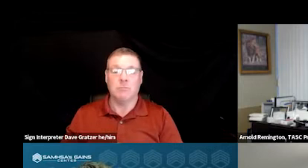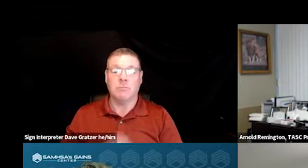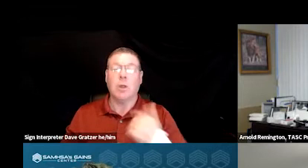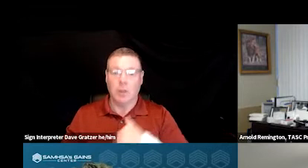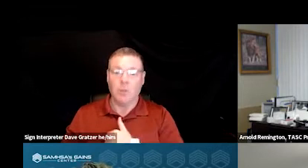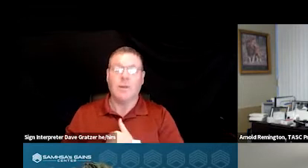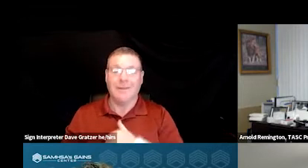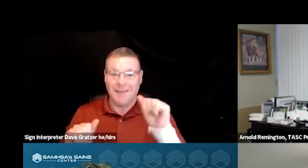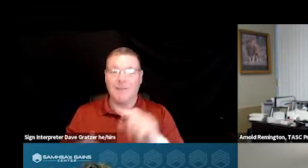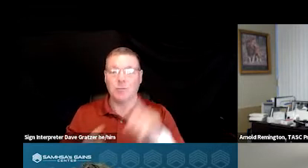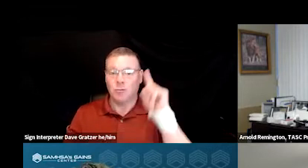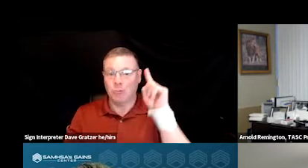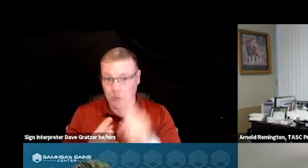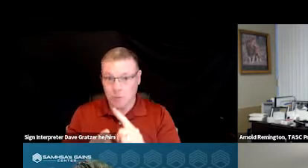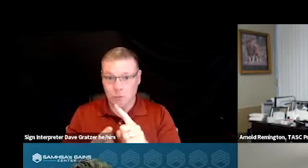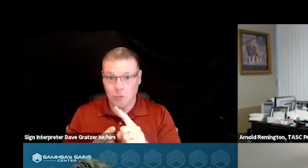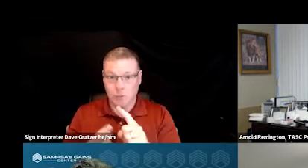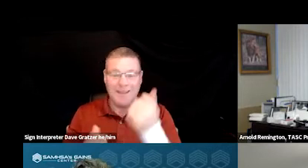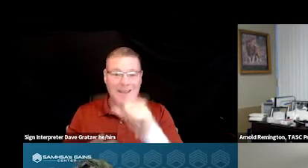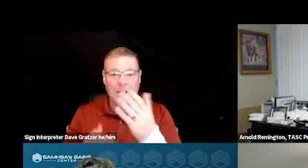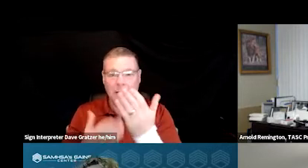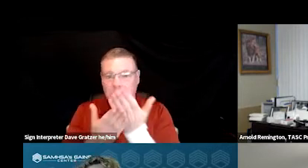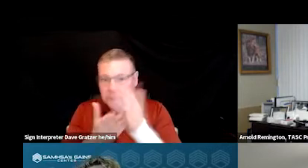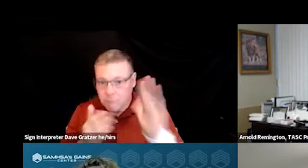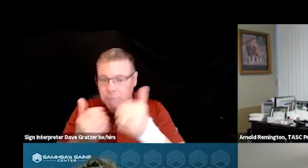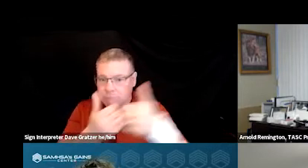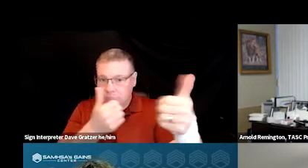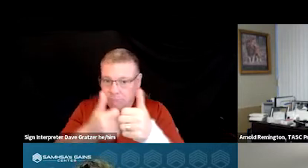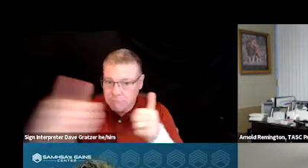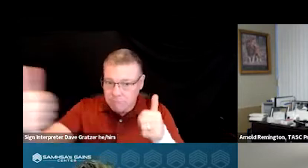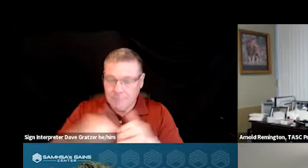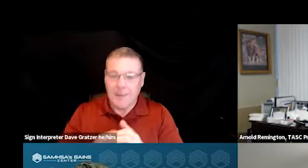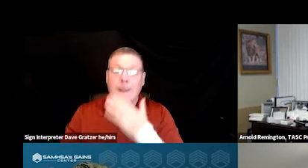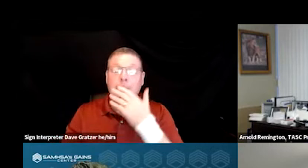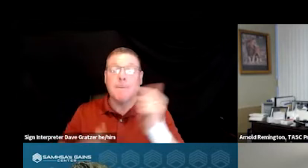to reduce any types of seclusions. We were able to better respond to the needs